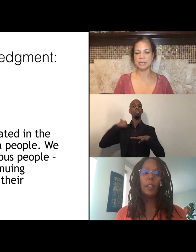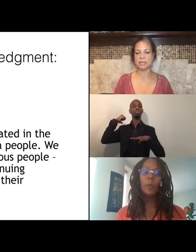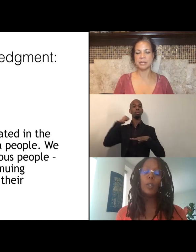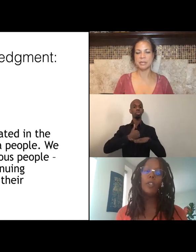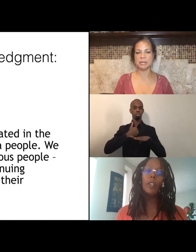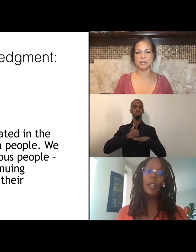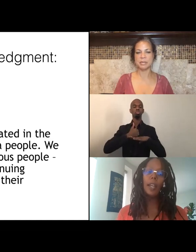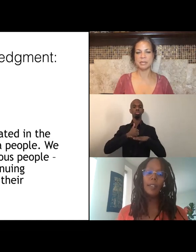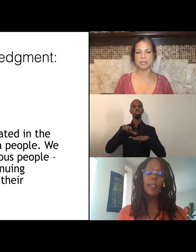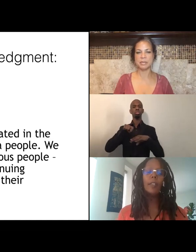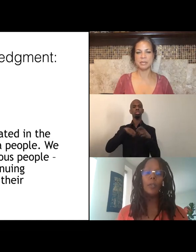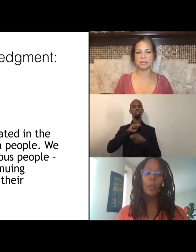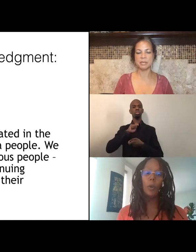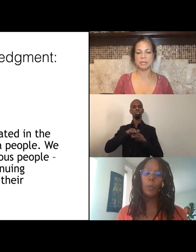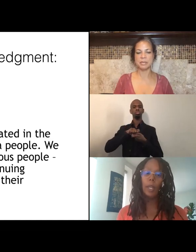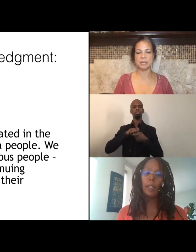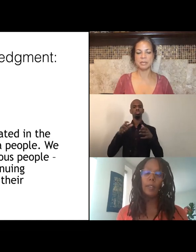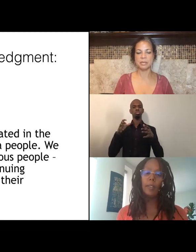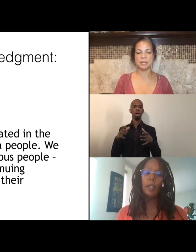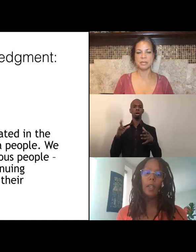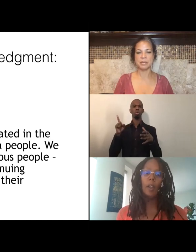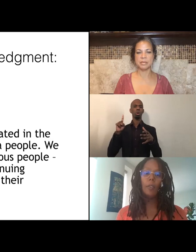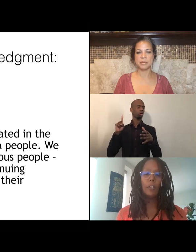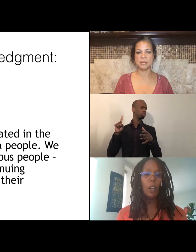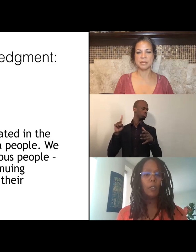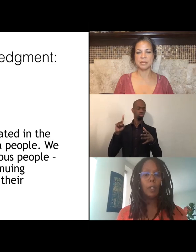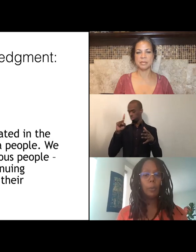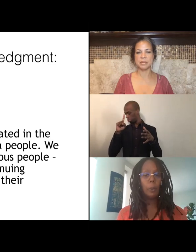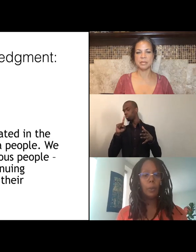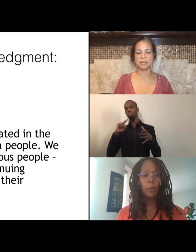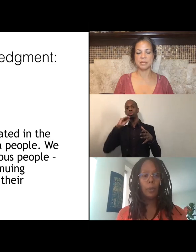in the original ancestral homelands of the Tongva people.